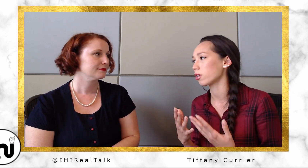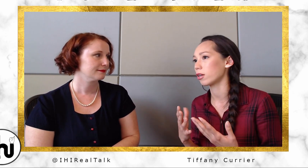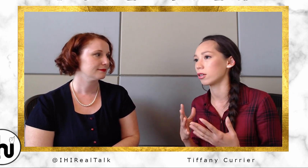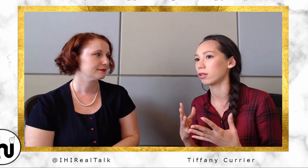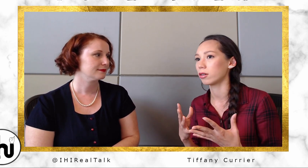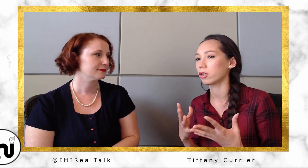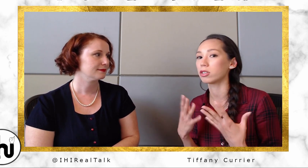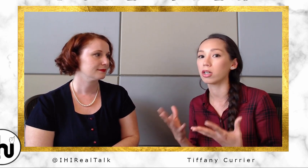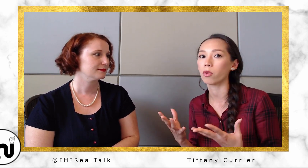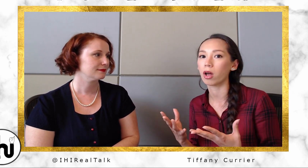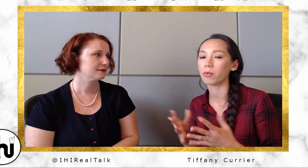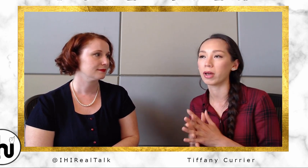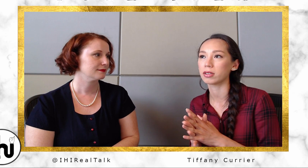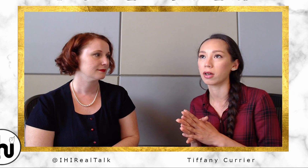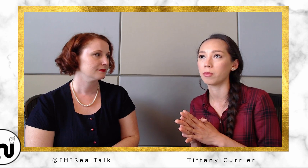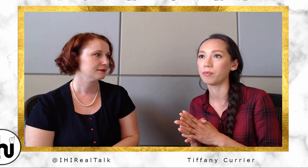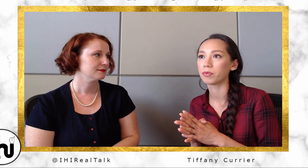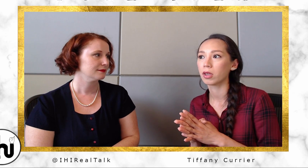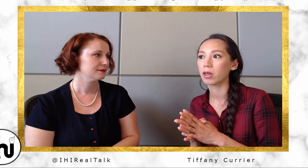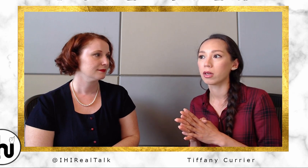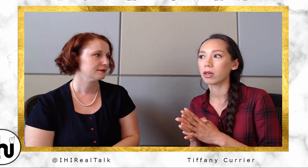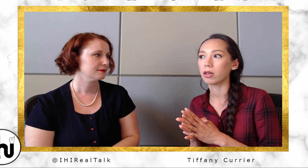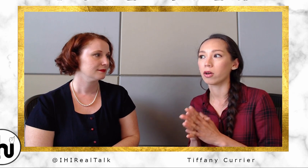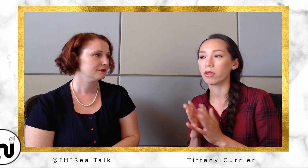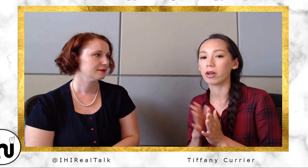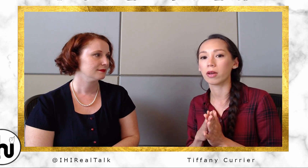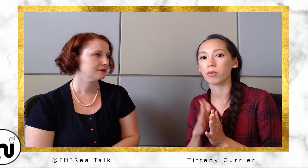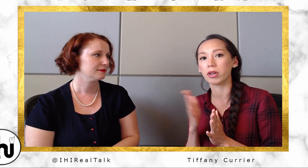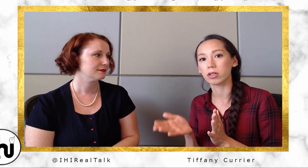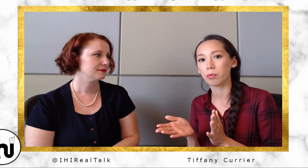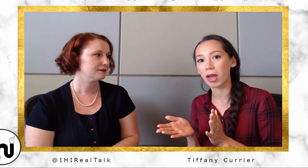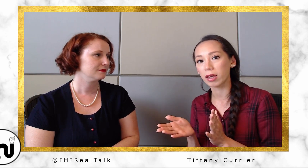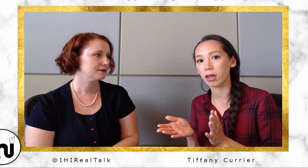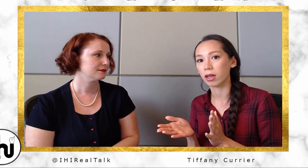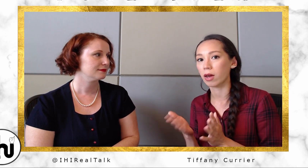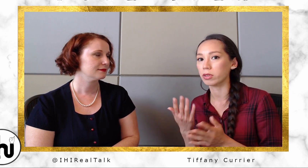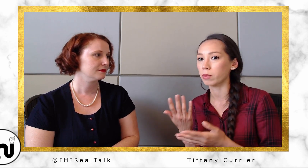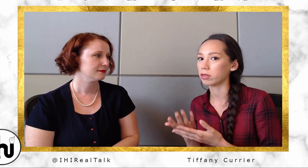didn't continue on, but you know, then I went into banking, and that was about six